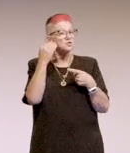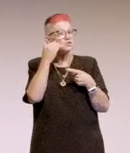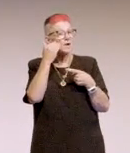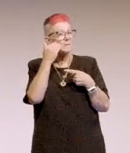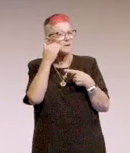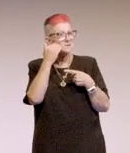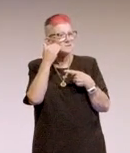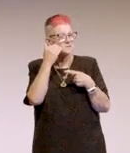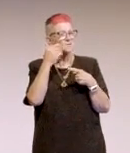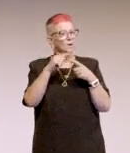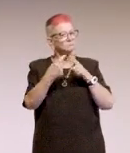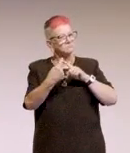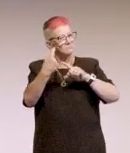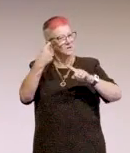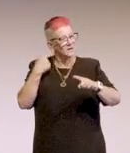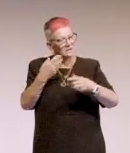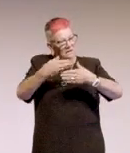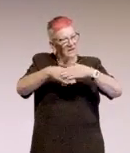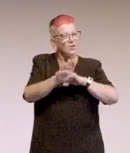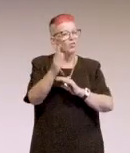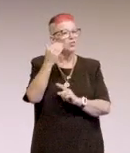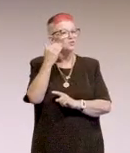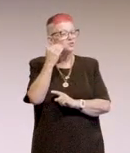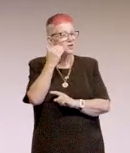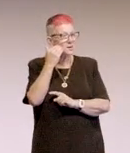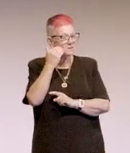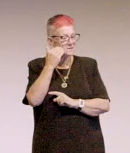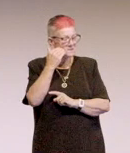which goes back to the title, Enter the Champions,